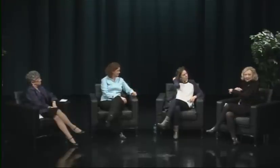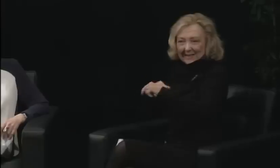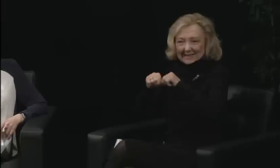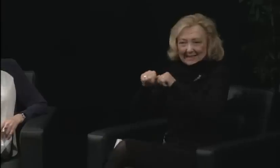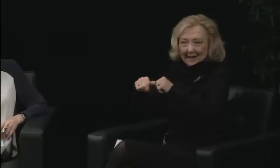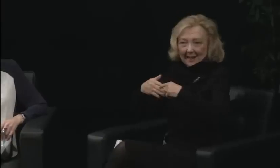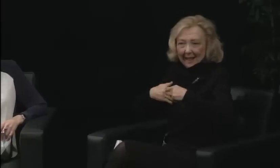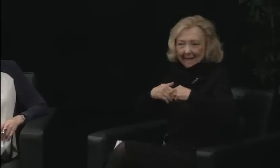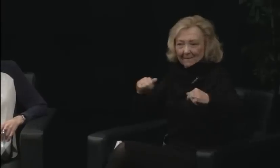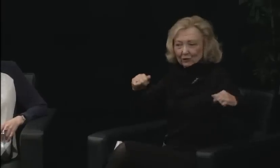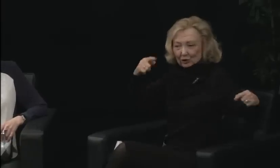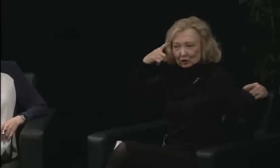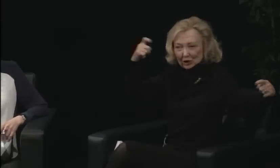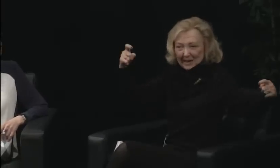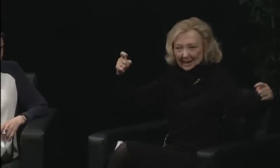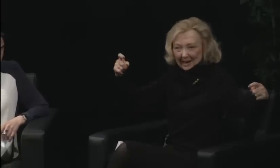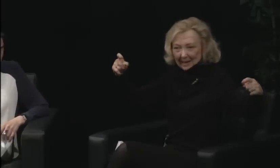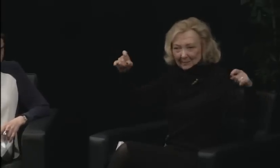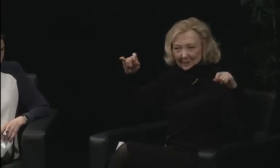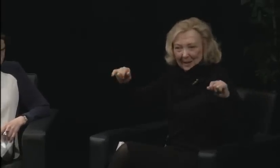and it has been over the years.